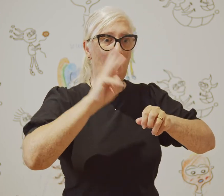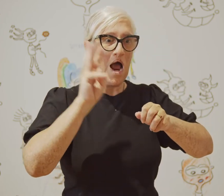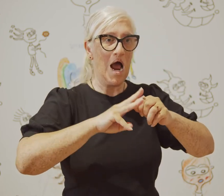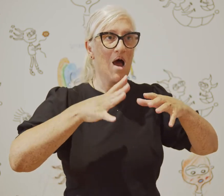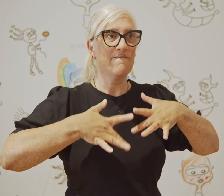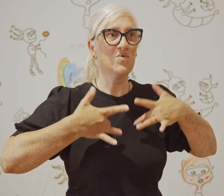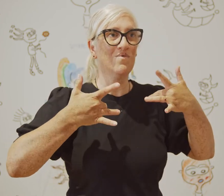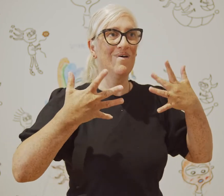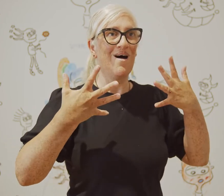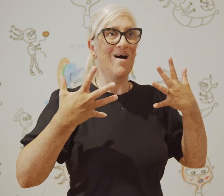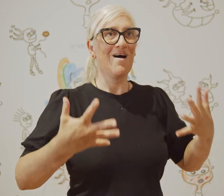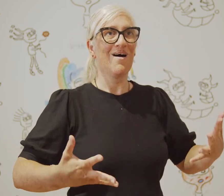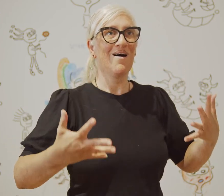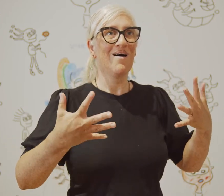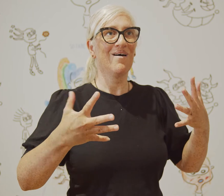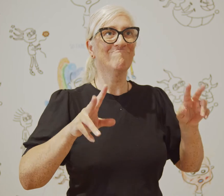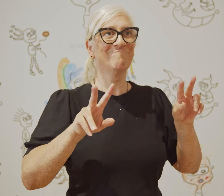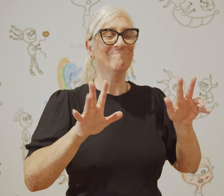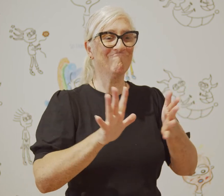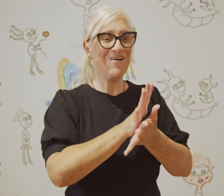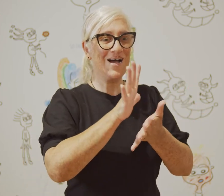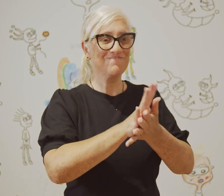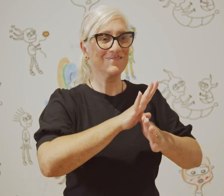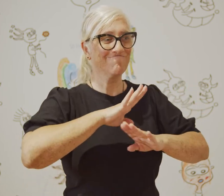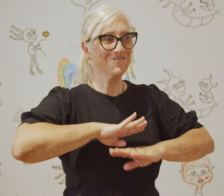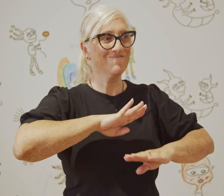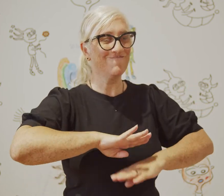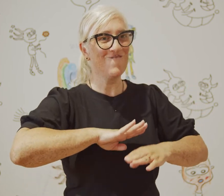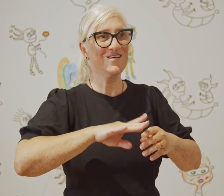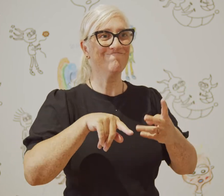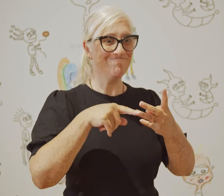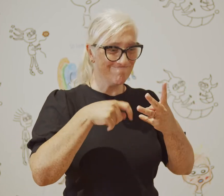When you get to that final product, there's so much satisfaction to be found there.